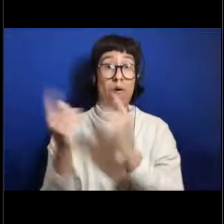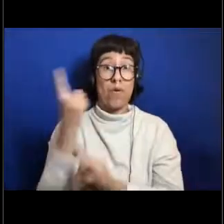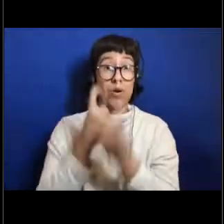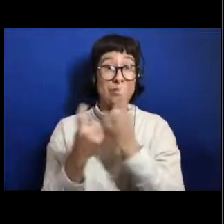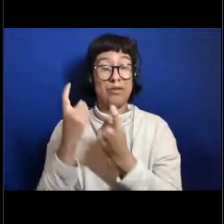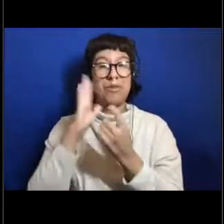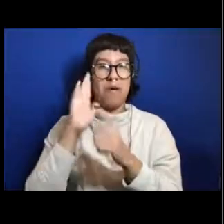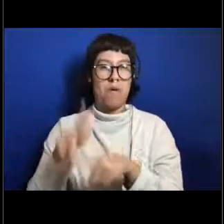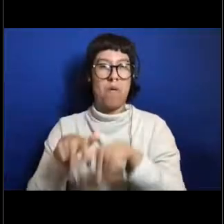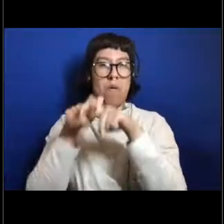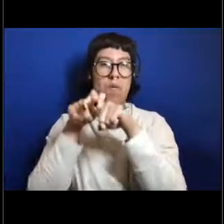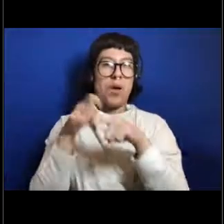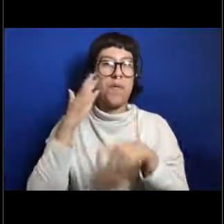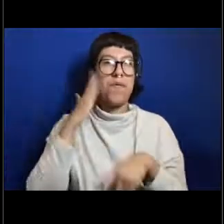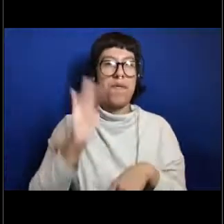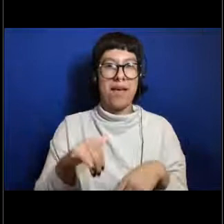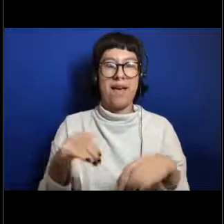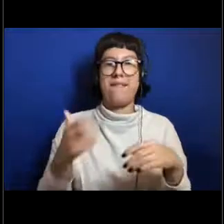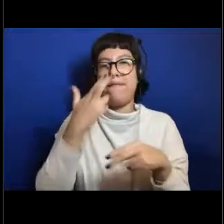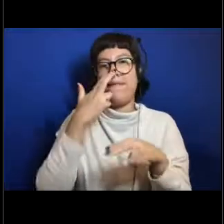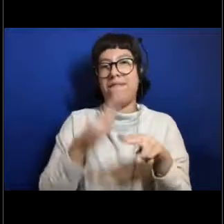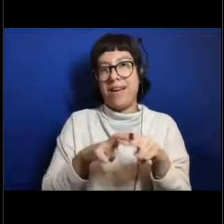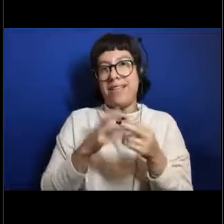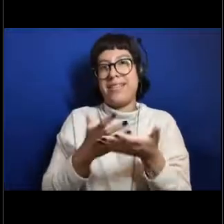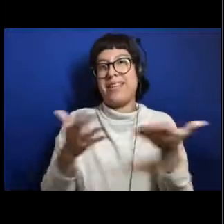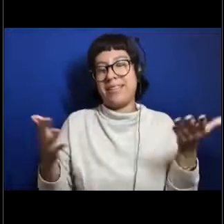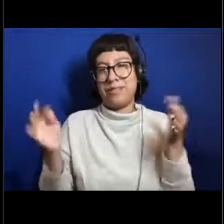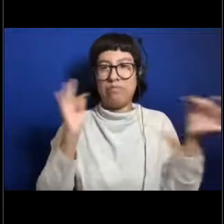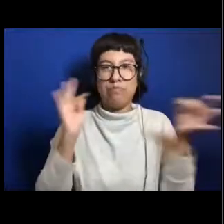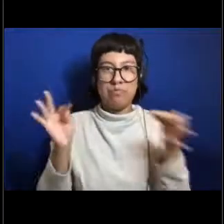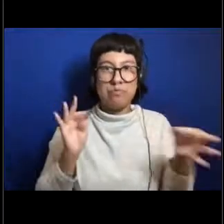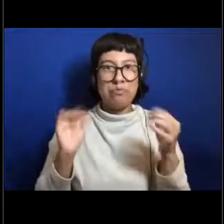because I know you have some fun things to show us. So I'm going to pass it back to you.